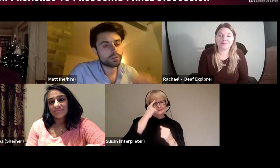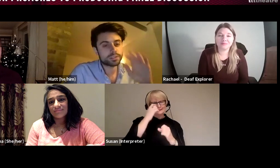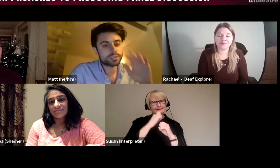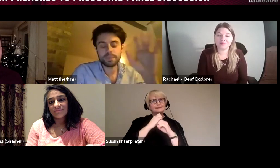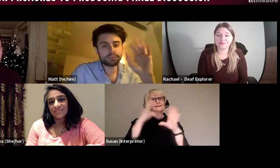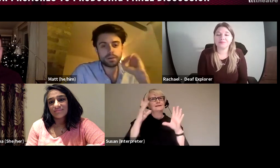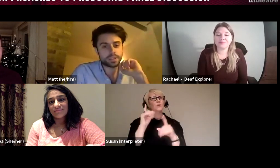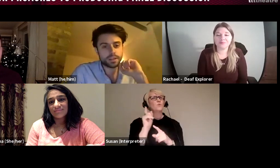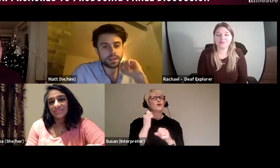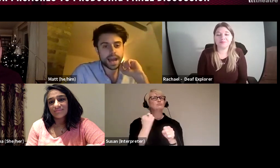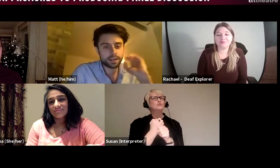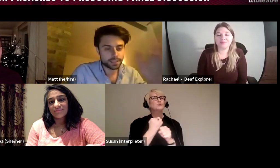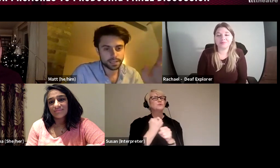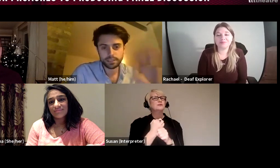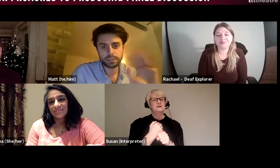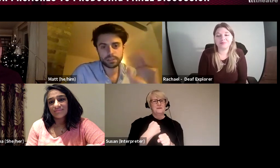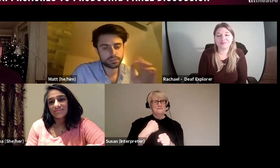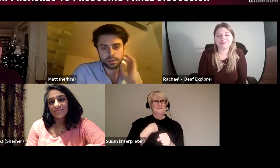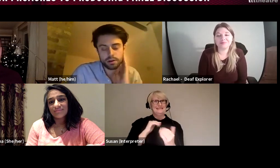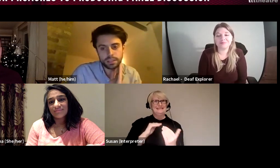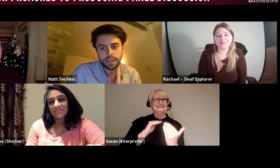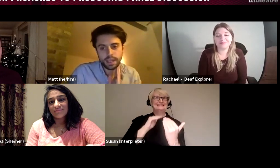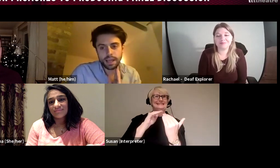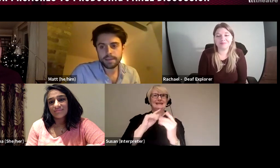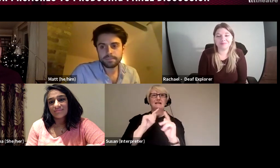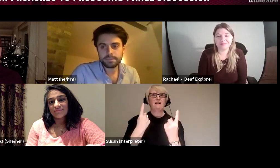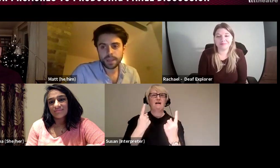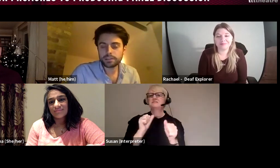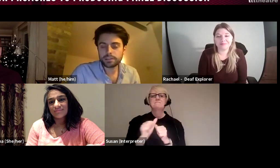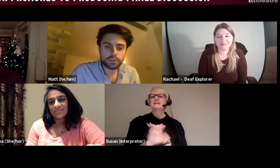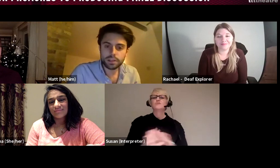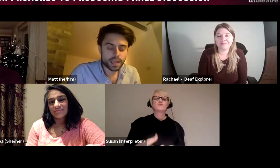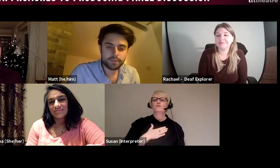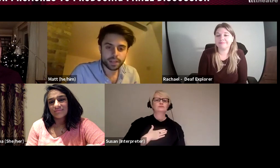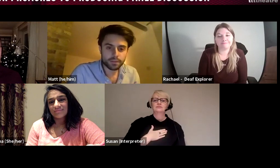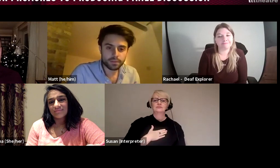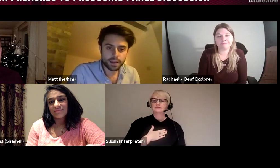oh I don't measure up to that idea so I should not start. I don't think you need to have any of that.